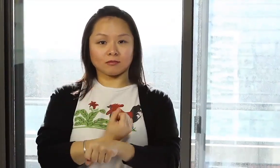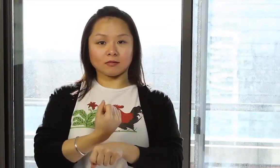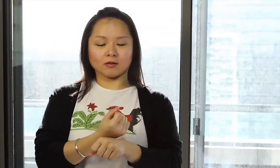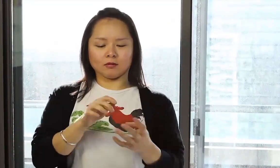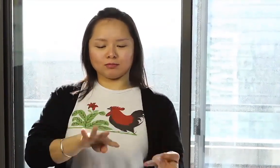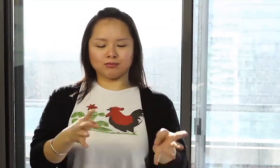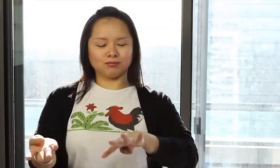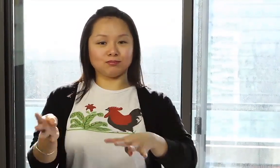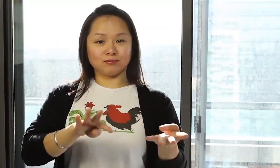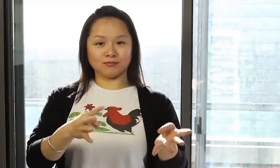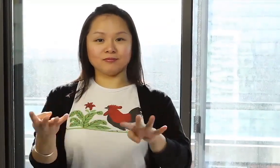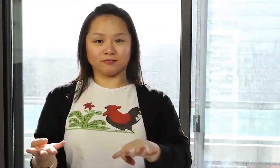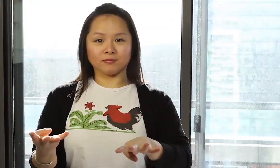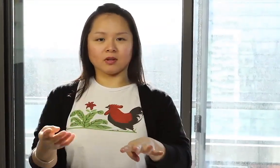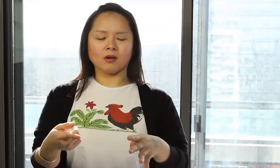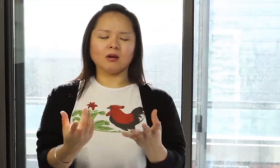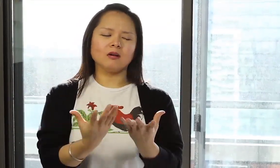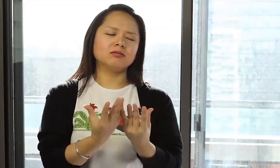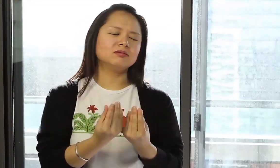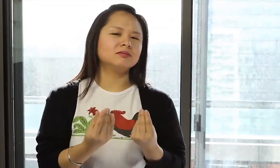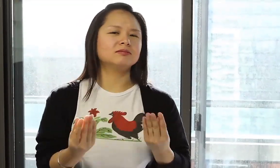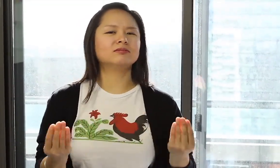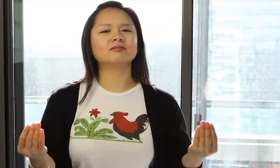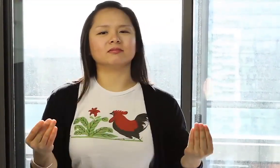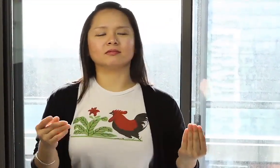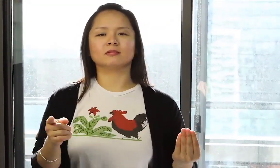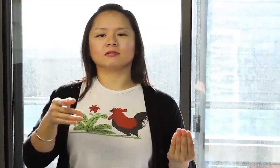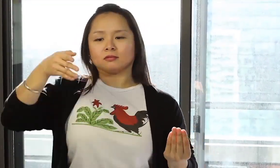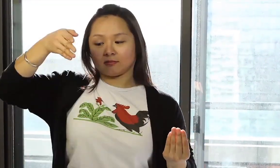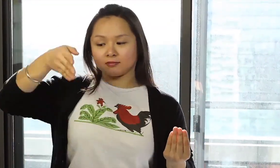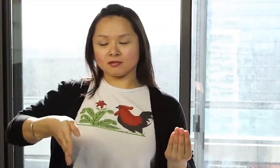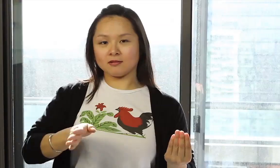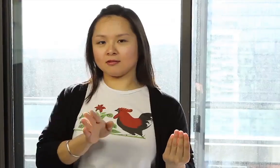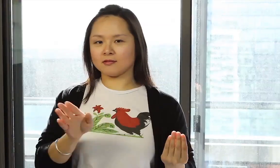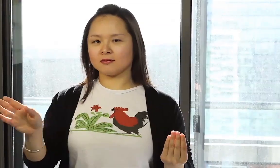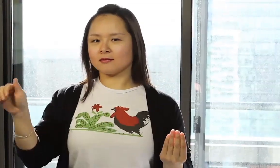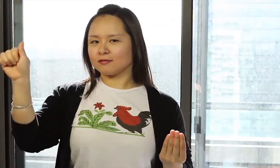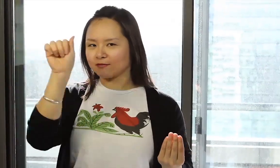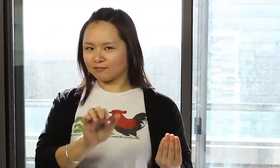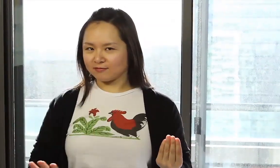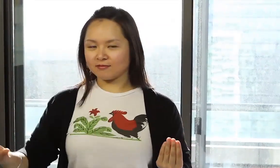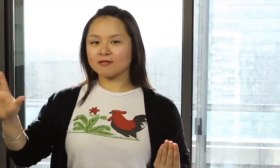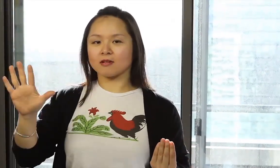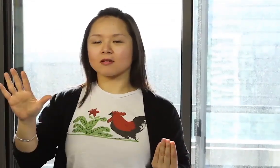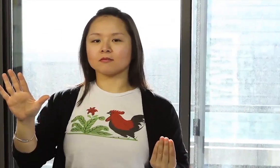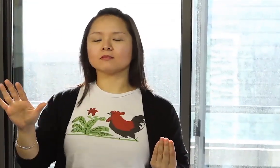it is also popular in other Southeast Asian countries.